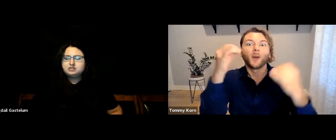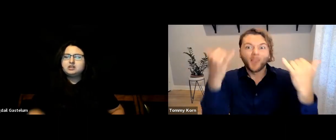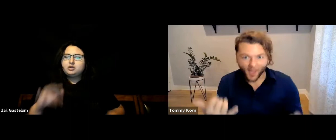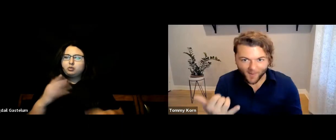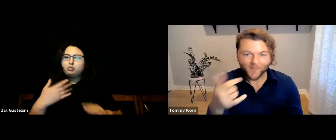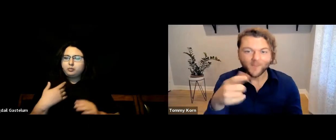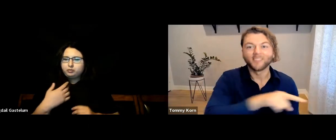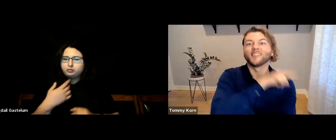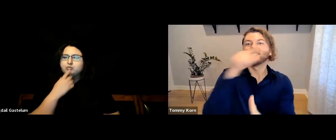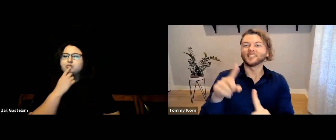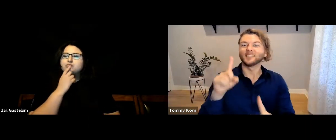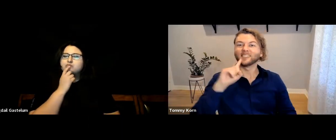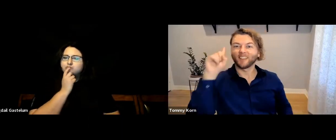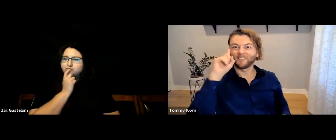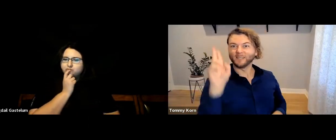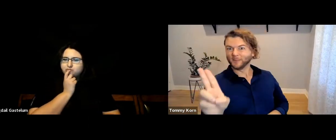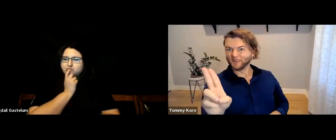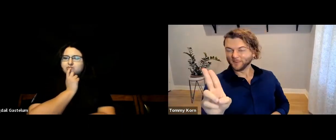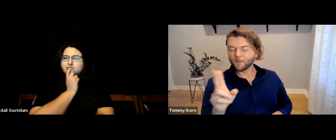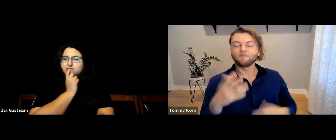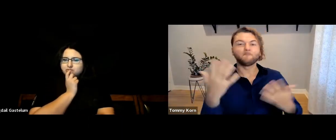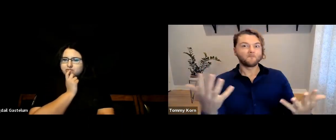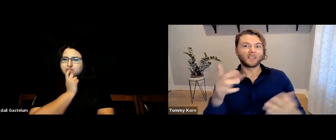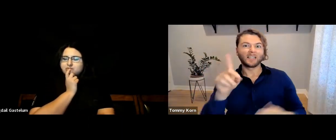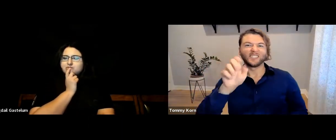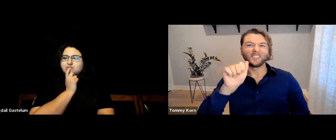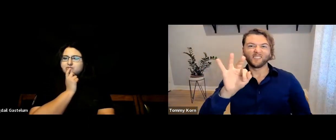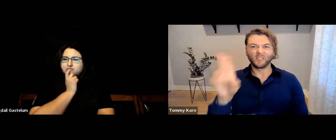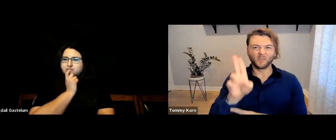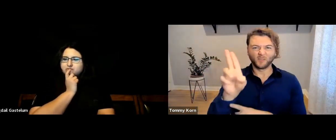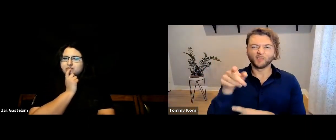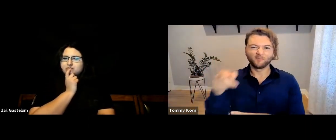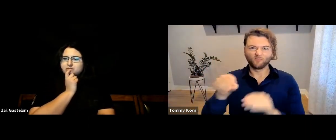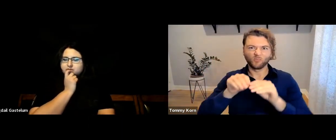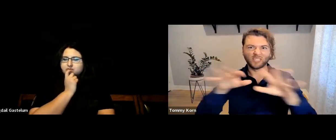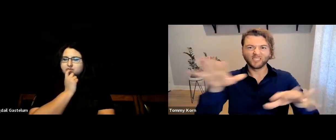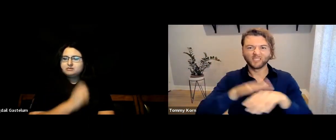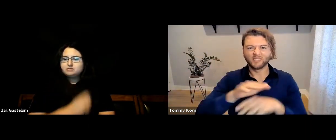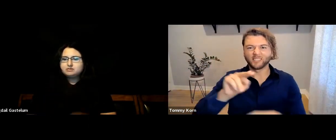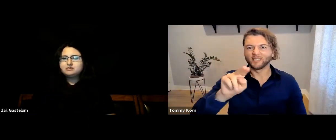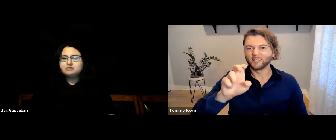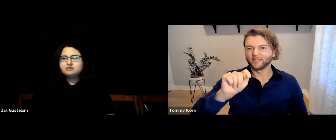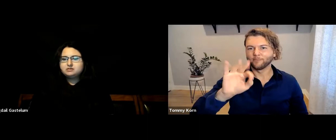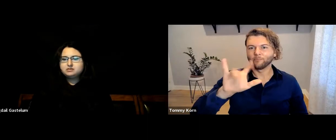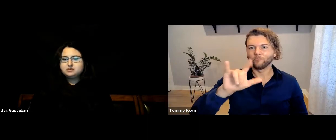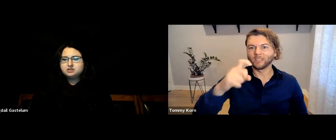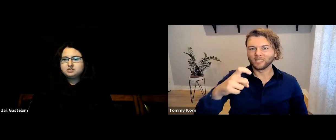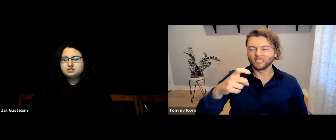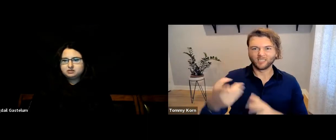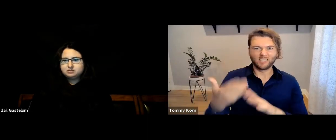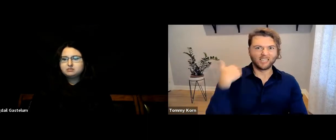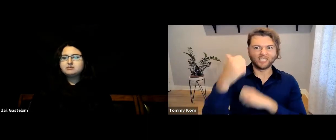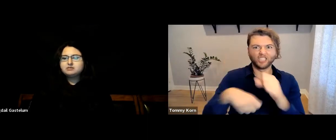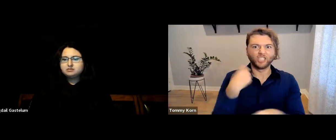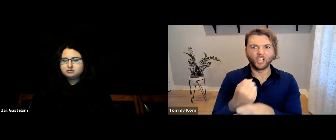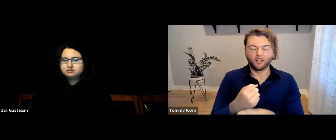So now, I want to address Bigdail’s question about Deaf U. Deaf U was released on Netflix last year.